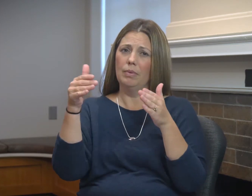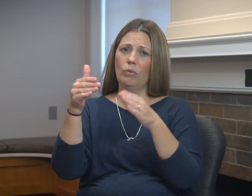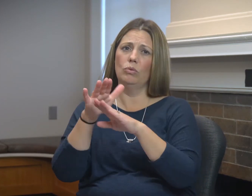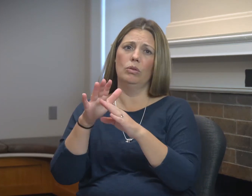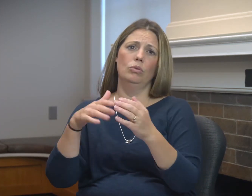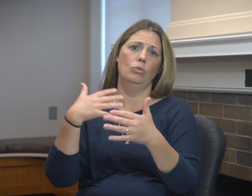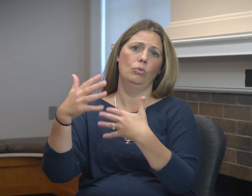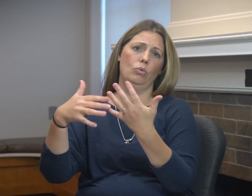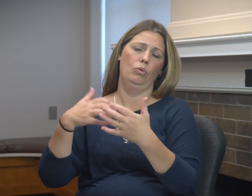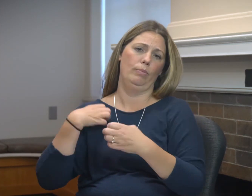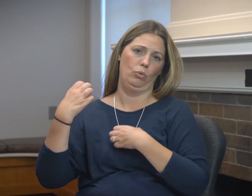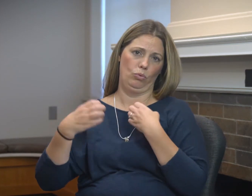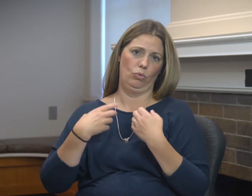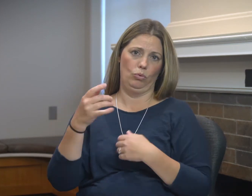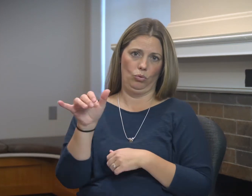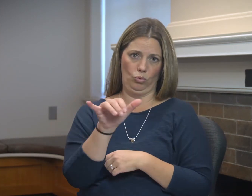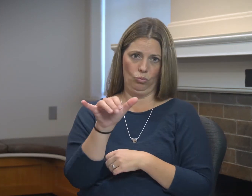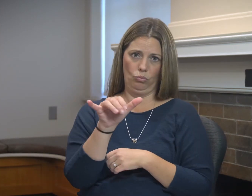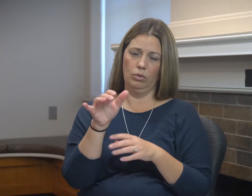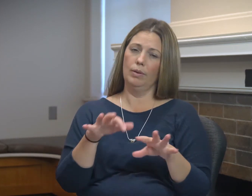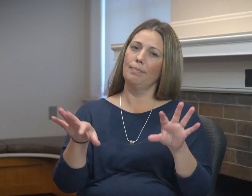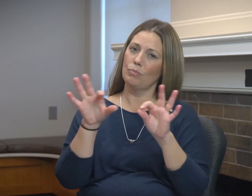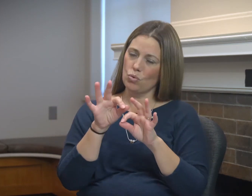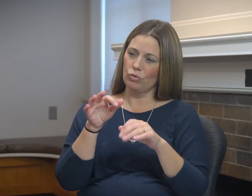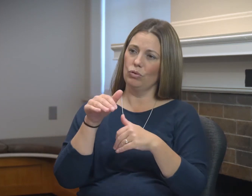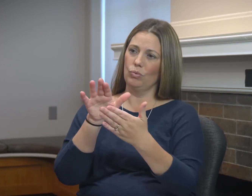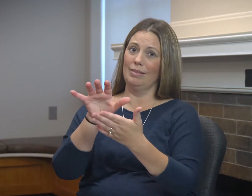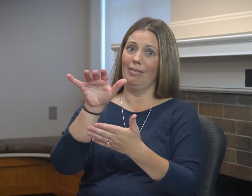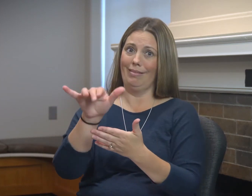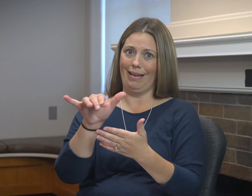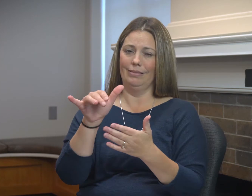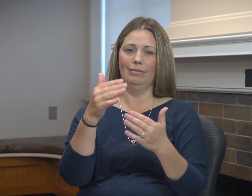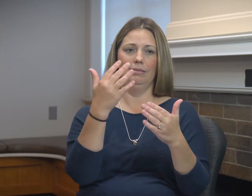but also as I recently mentioned we want to focus on the social emotional